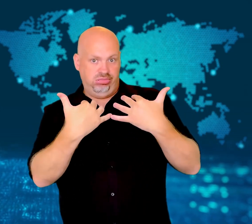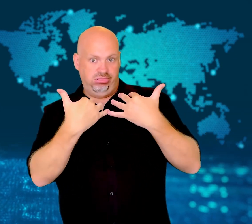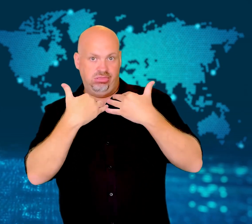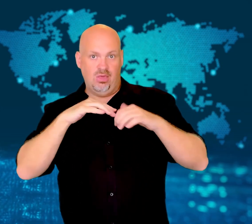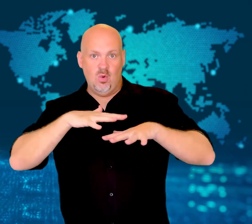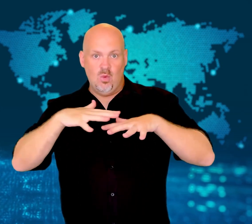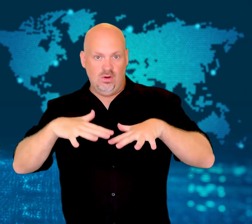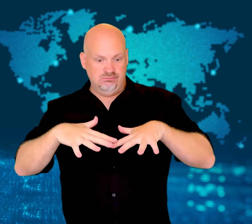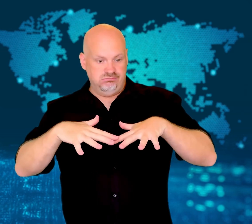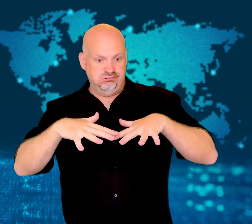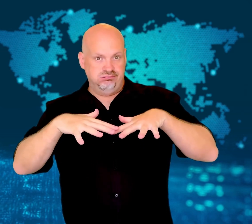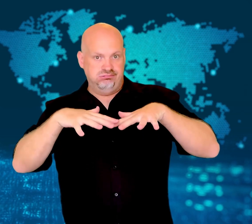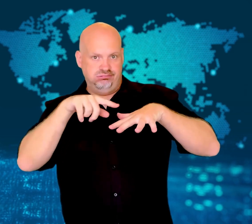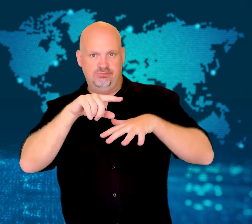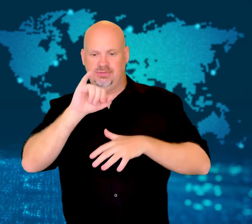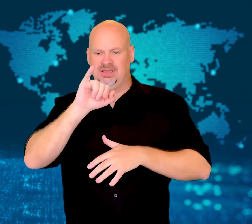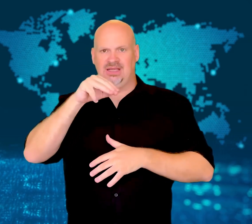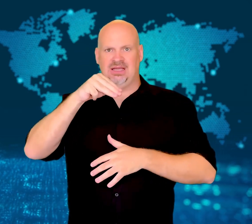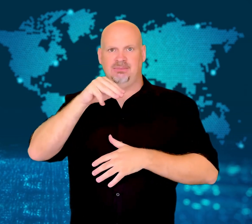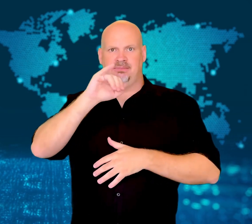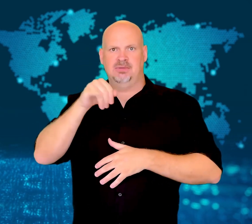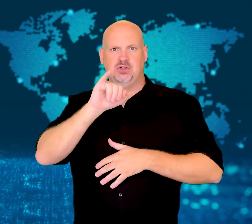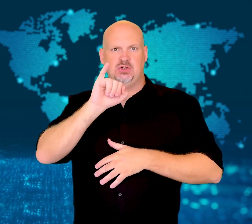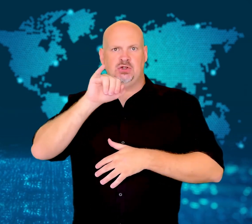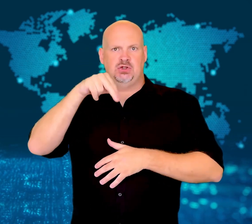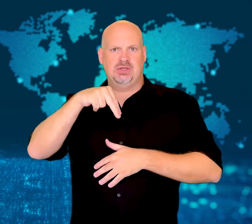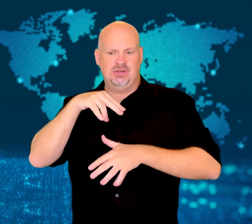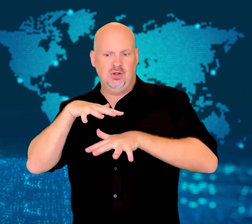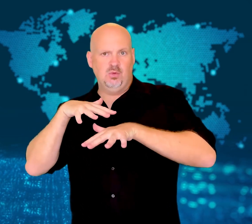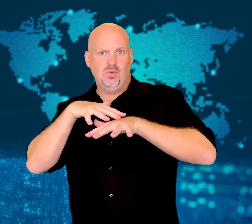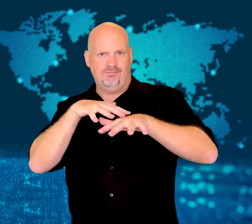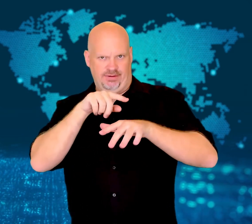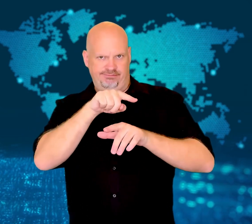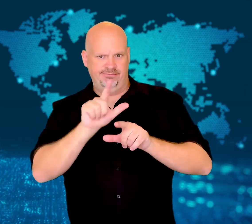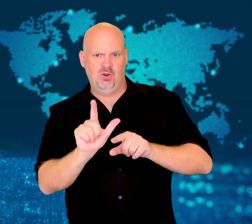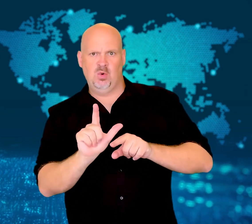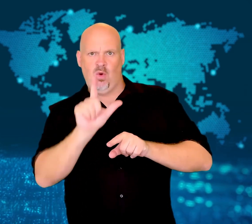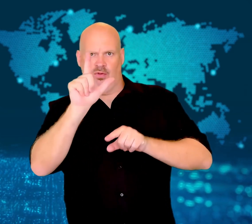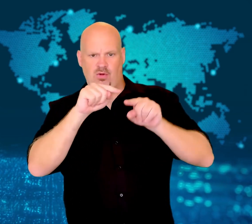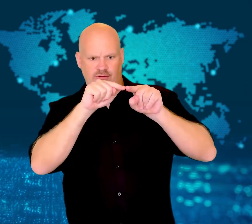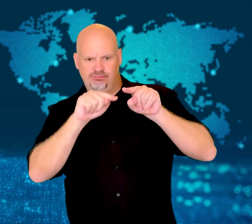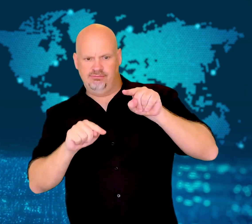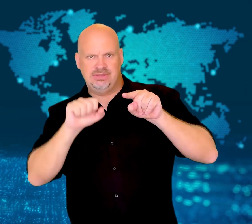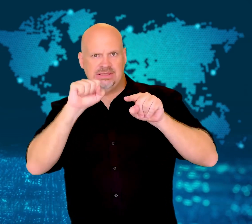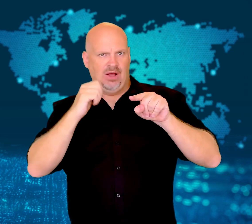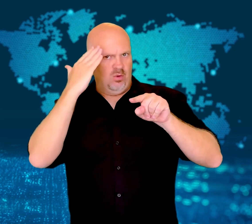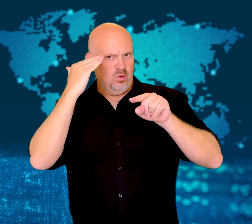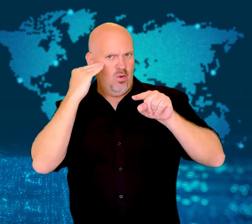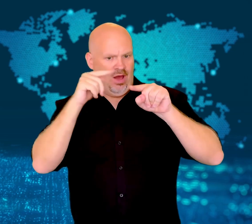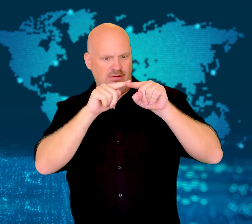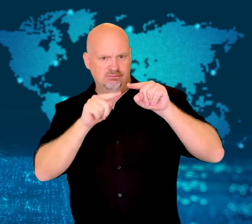because of rising water levels in the Imjin River which flows